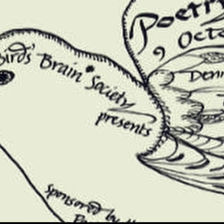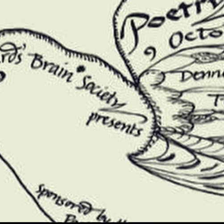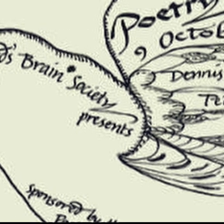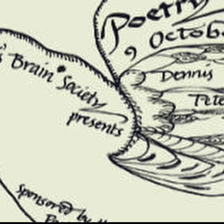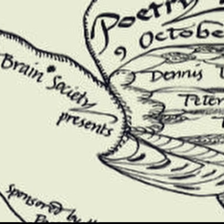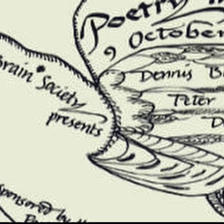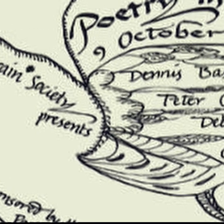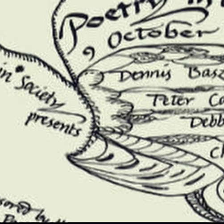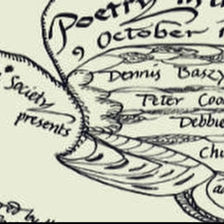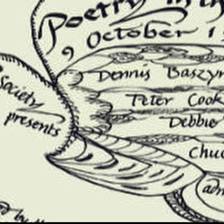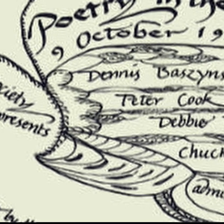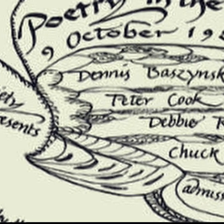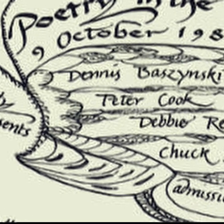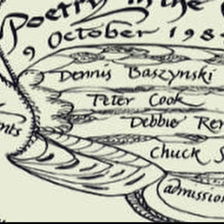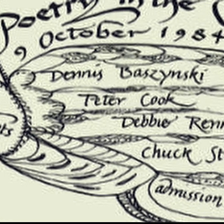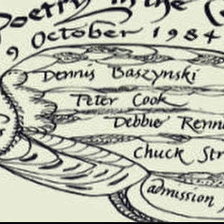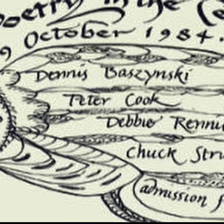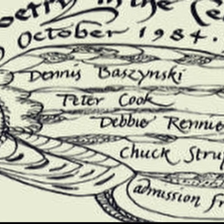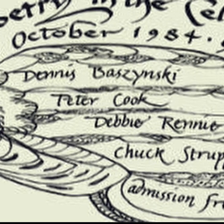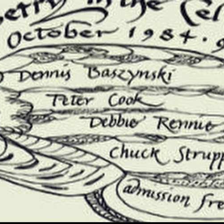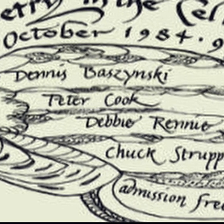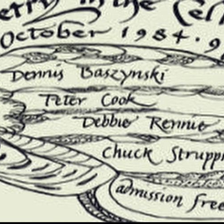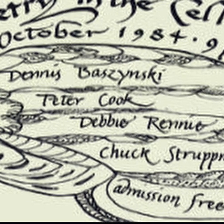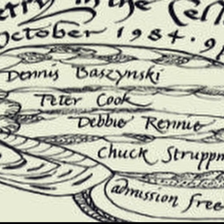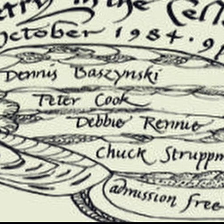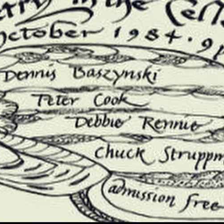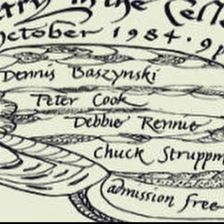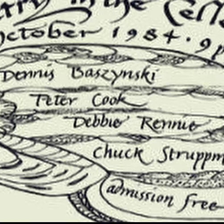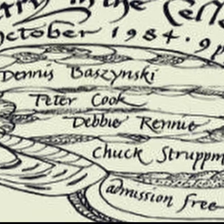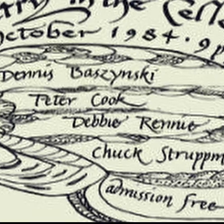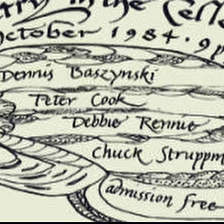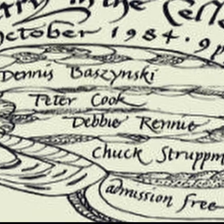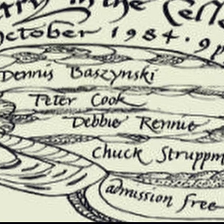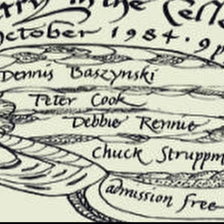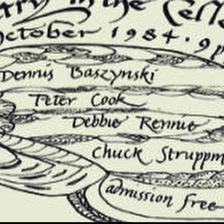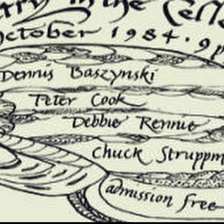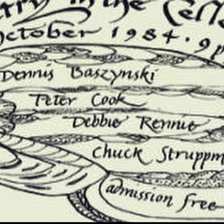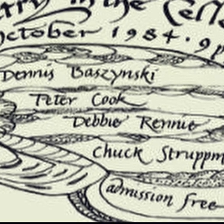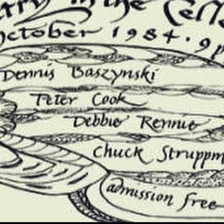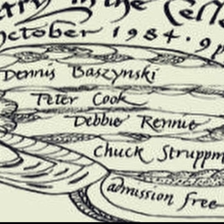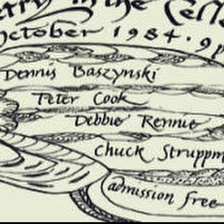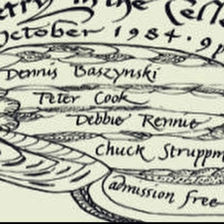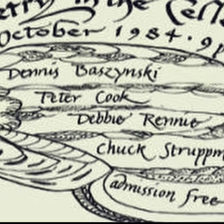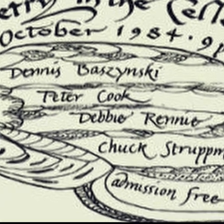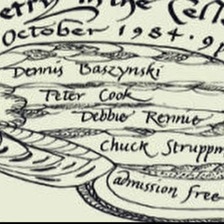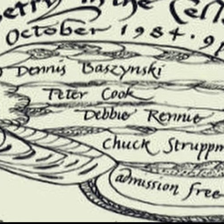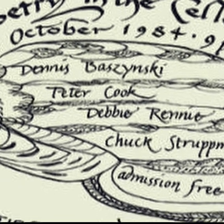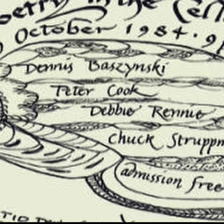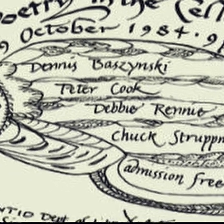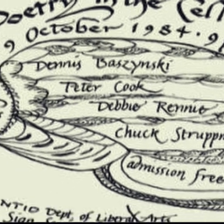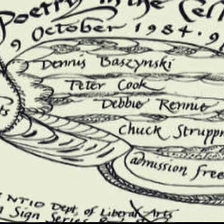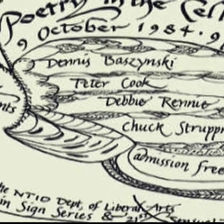Peter headlined the first Bird Brain Society Poetry Reading Series, and then there were several after that...